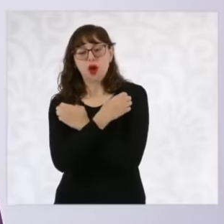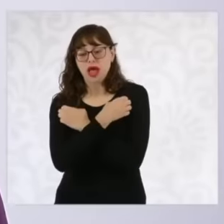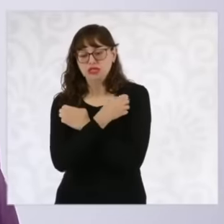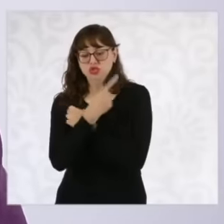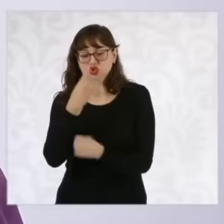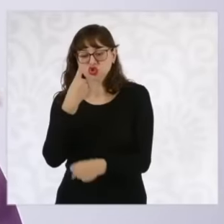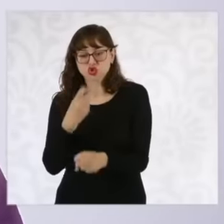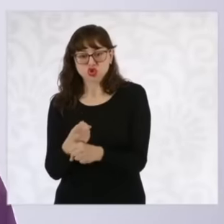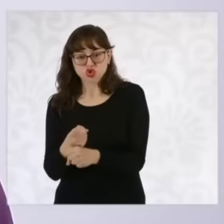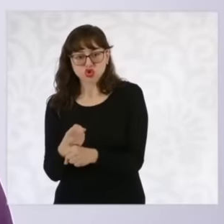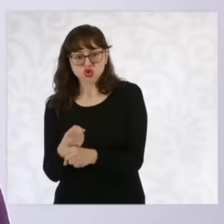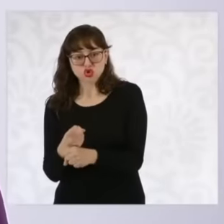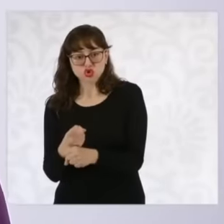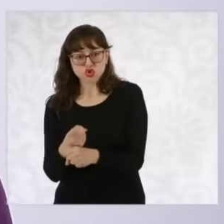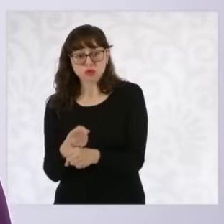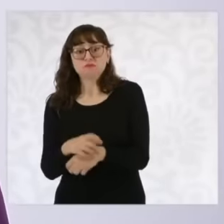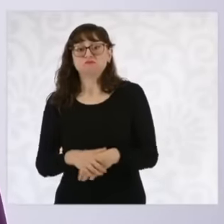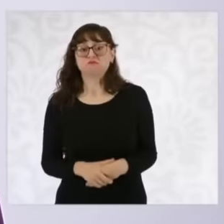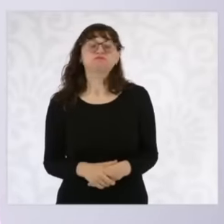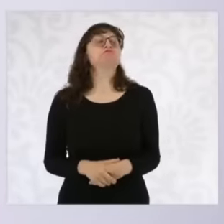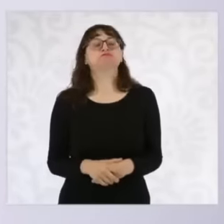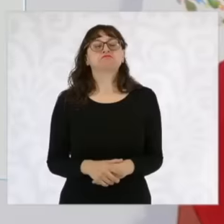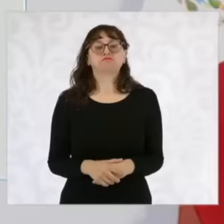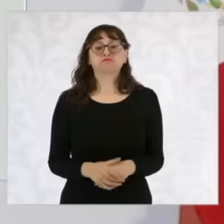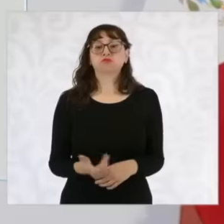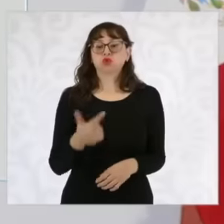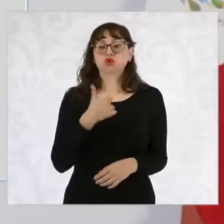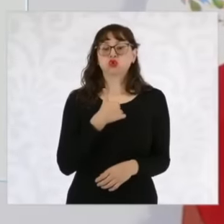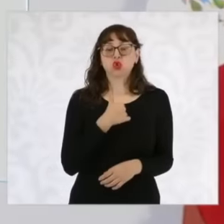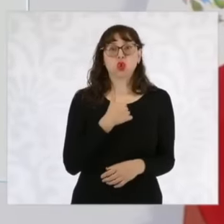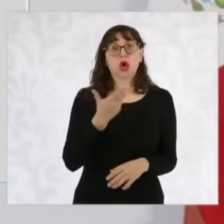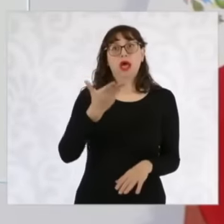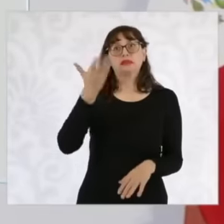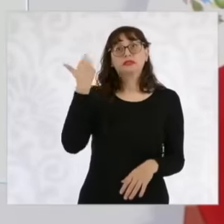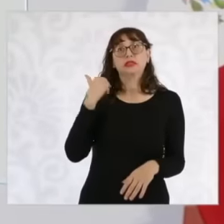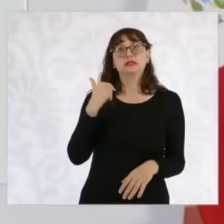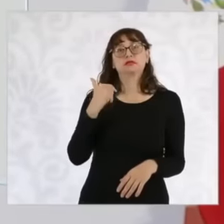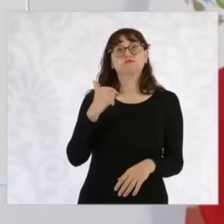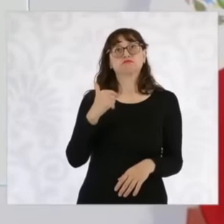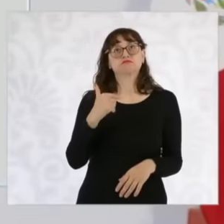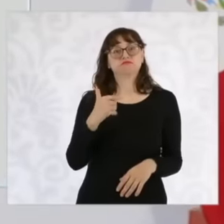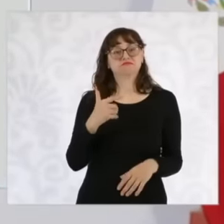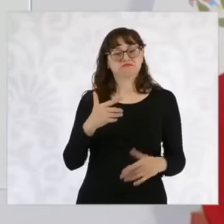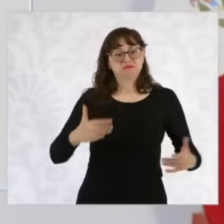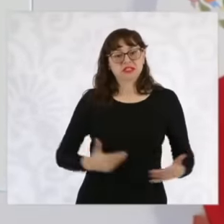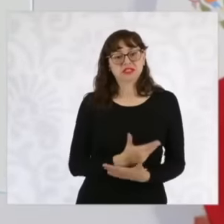went to daycare for 8 months, a daycare from the list my mother worked my children went to